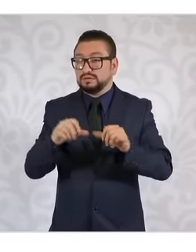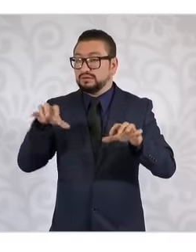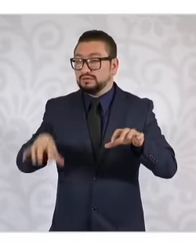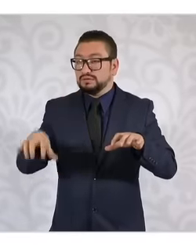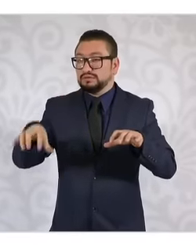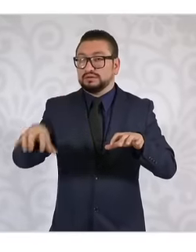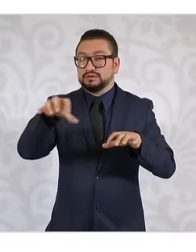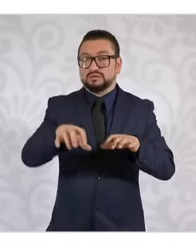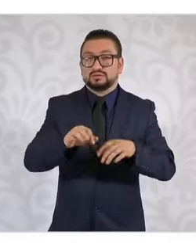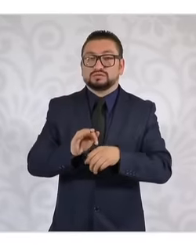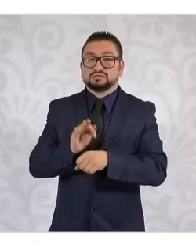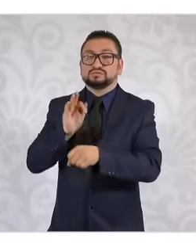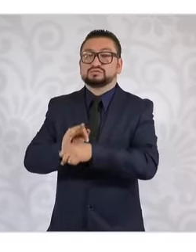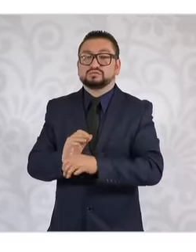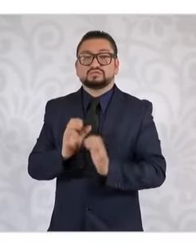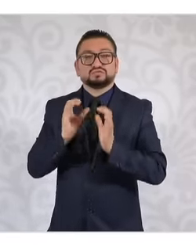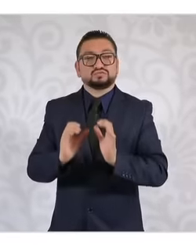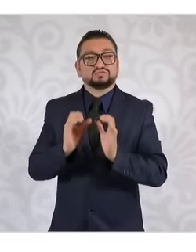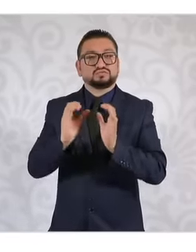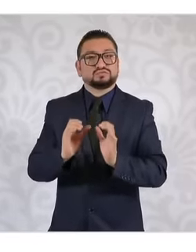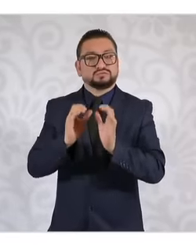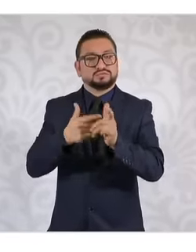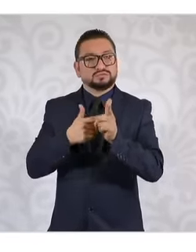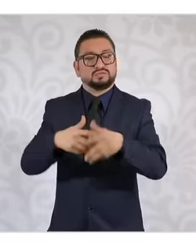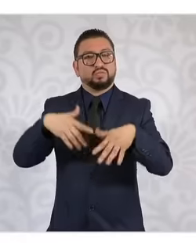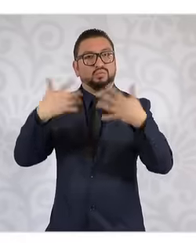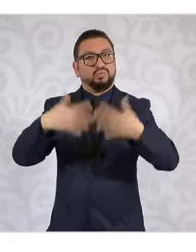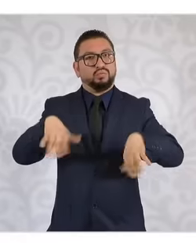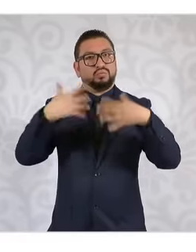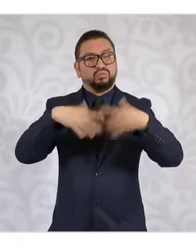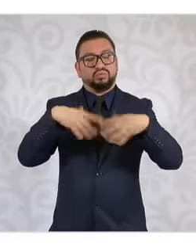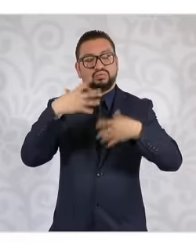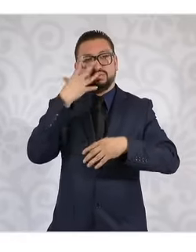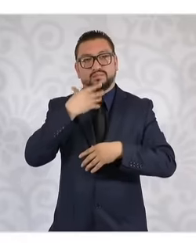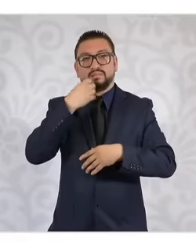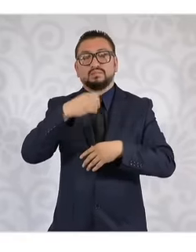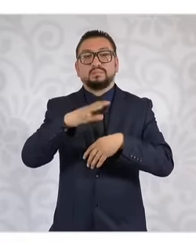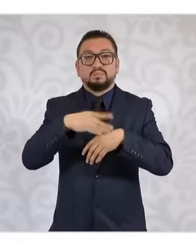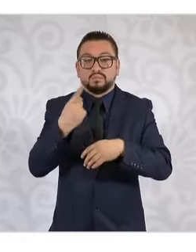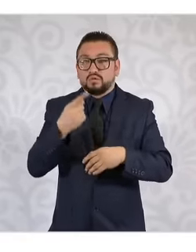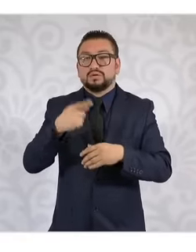that came before. So look how wonderful it is because many of them The protected areas